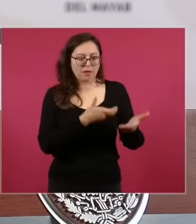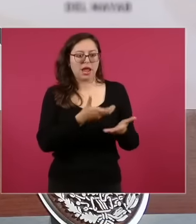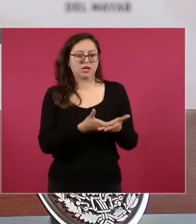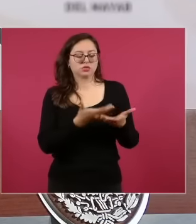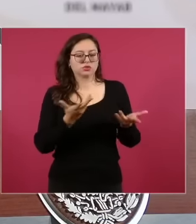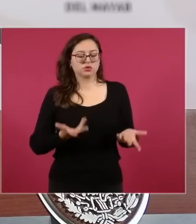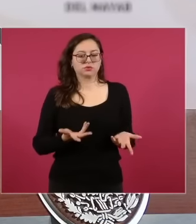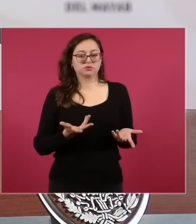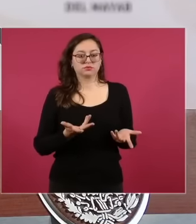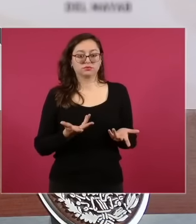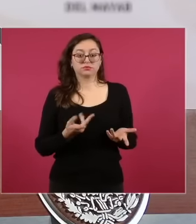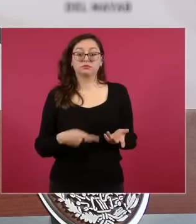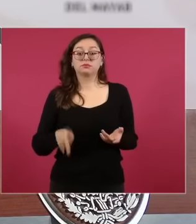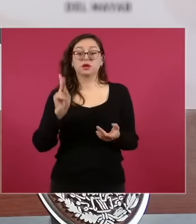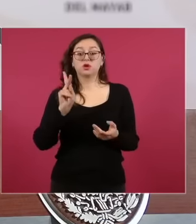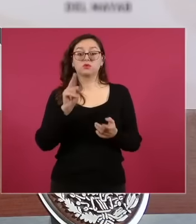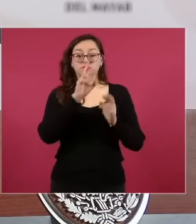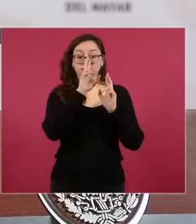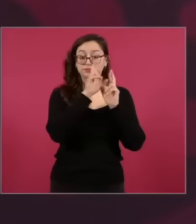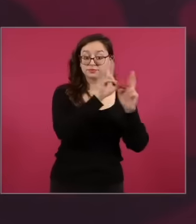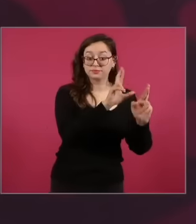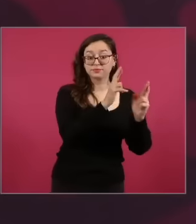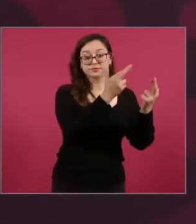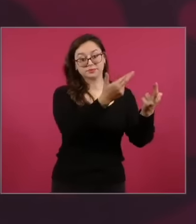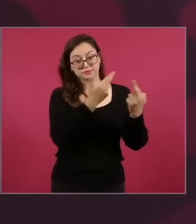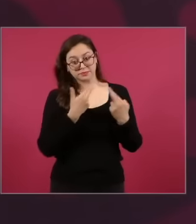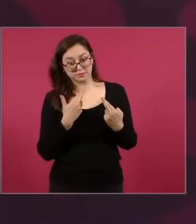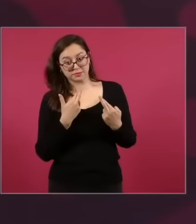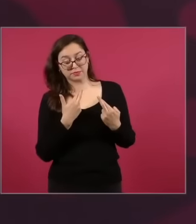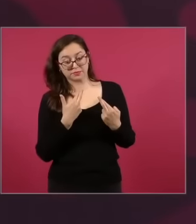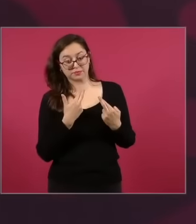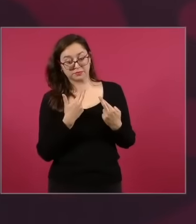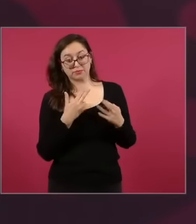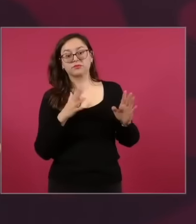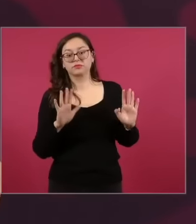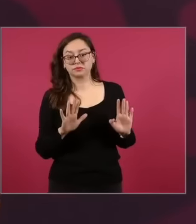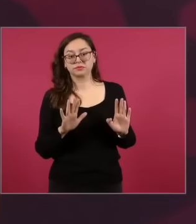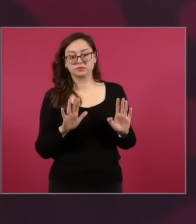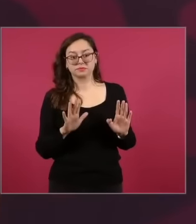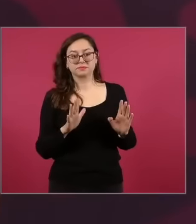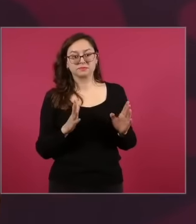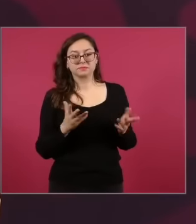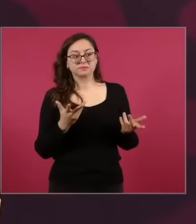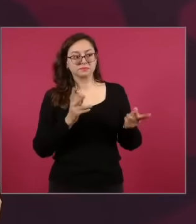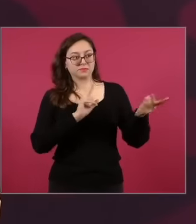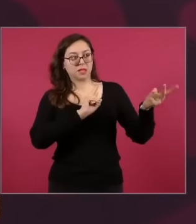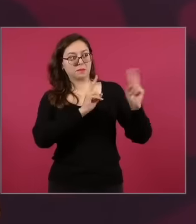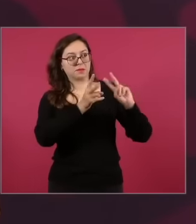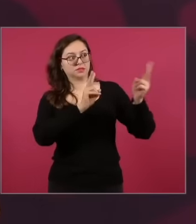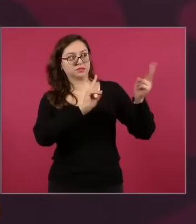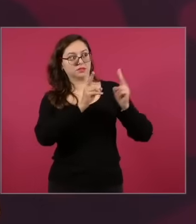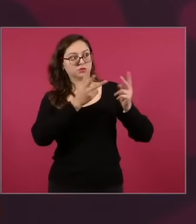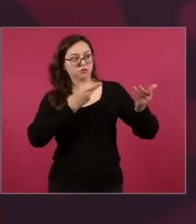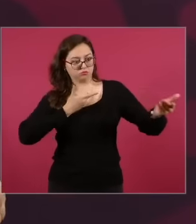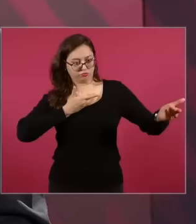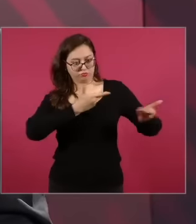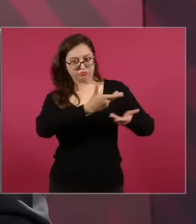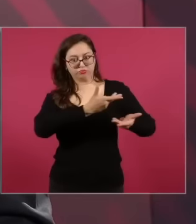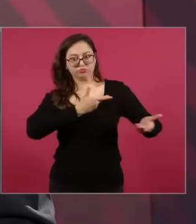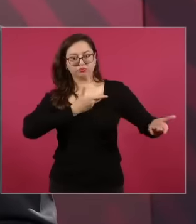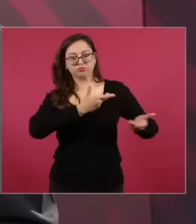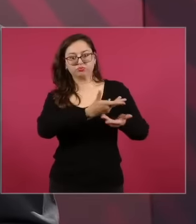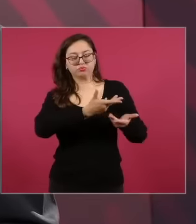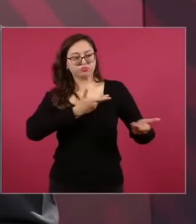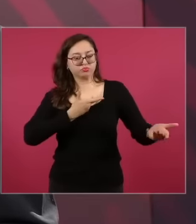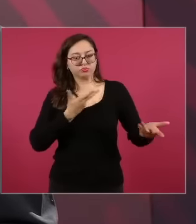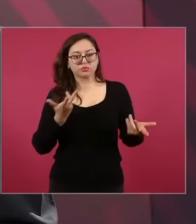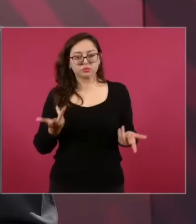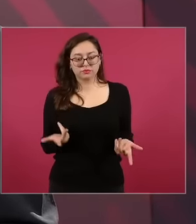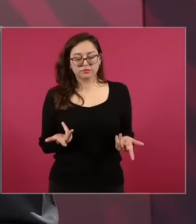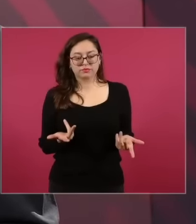with respect in the framework of a good neighbor policy we achieved that with President Trump